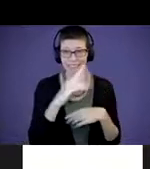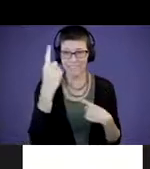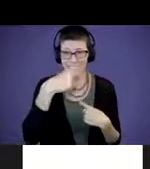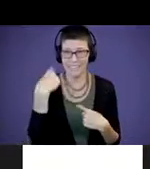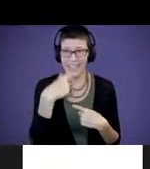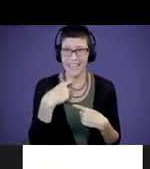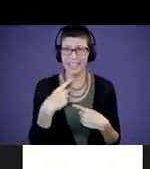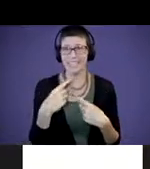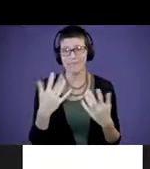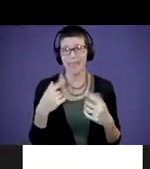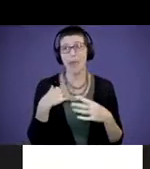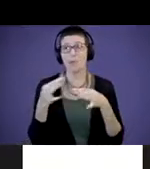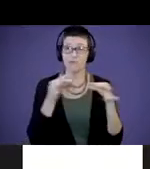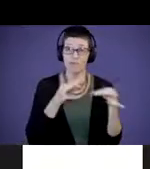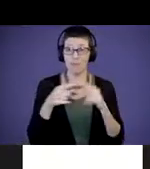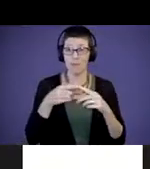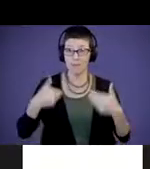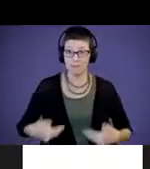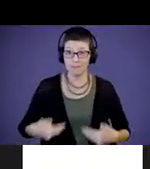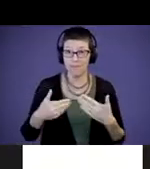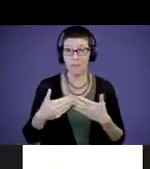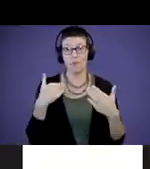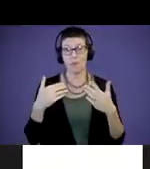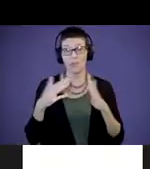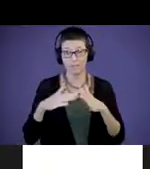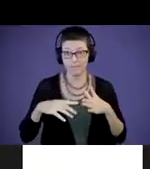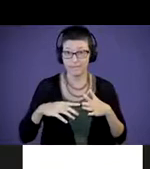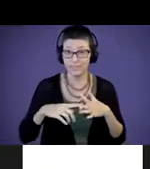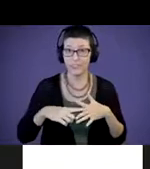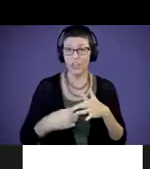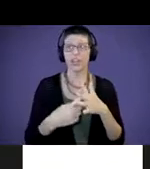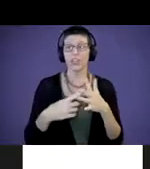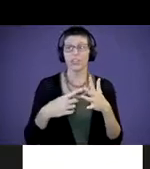tell you a little bit about myself before we kick off the slides. Well, during the slides show,